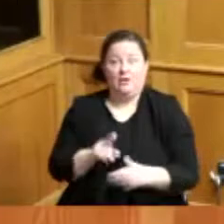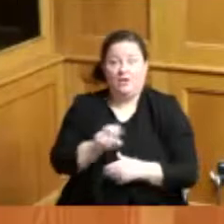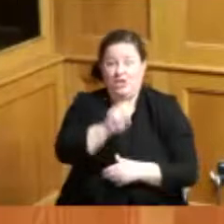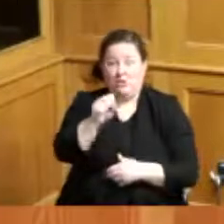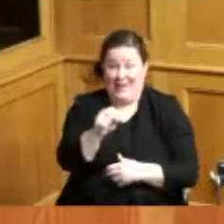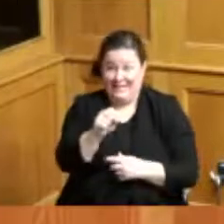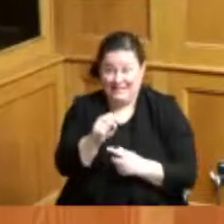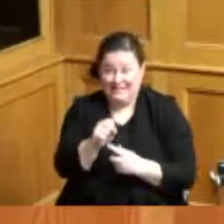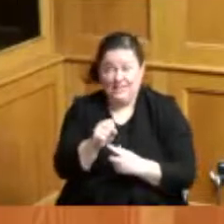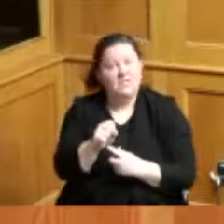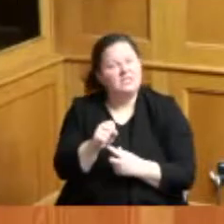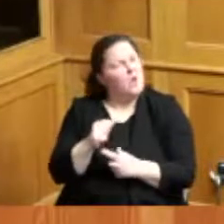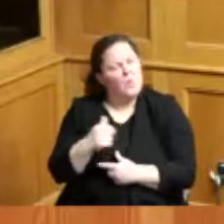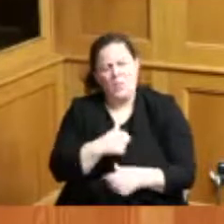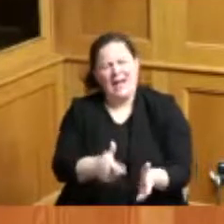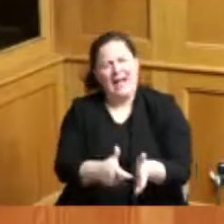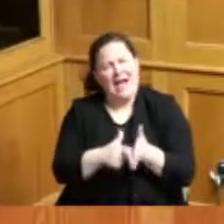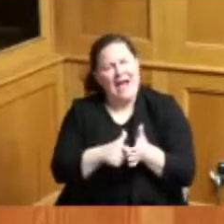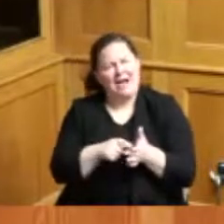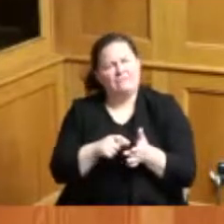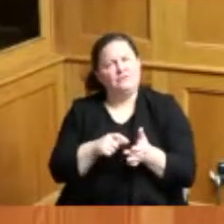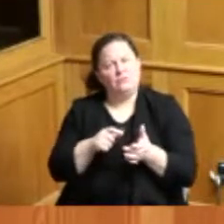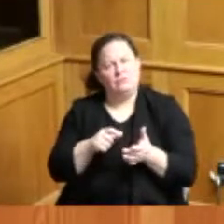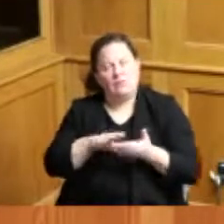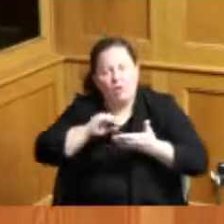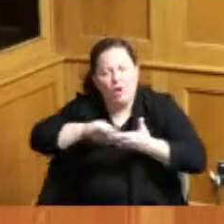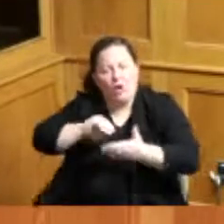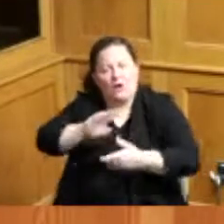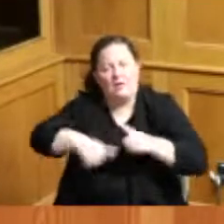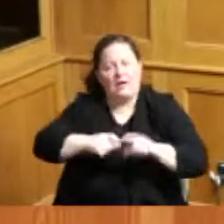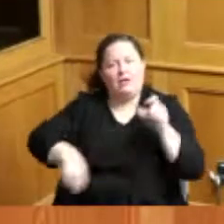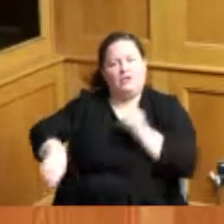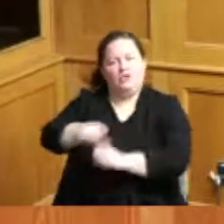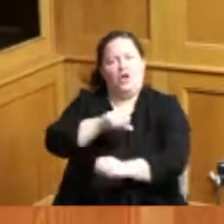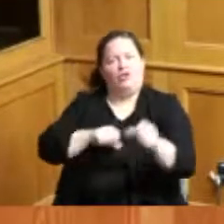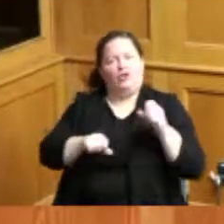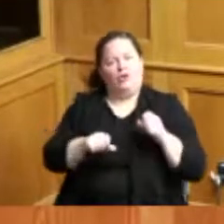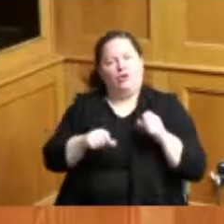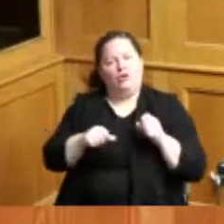and so we have to just get to know each other get to know people for who they are not by